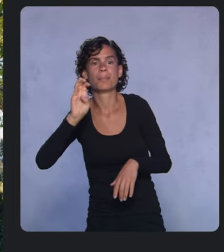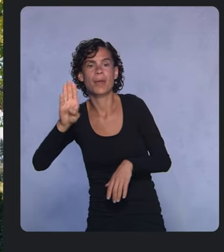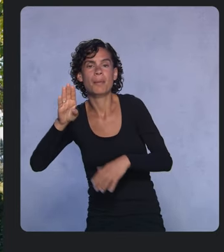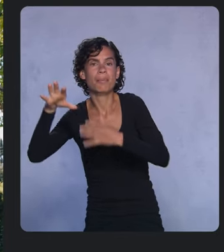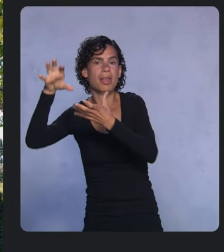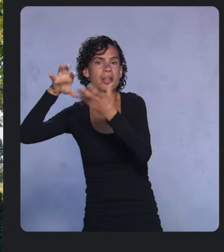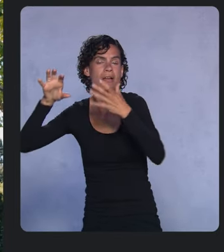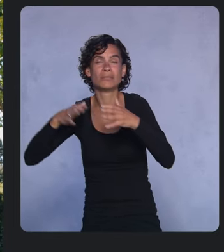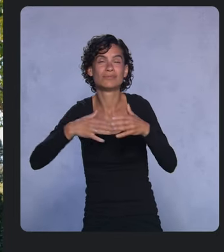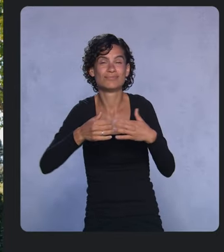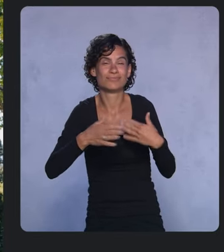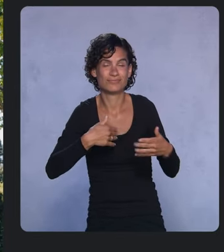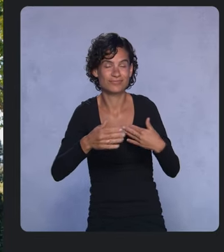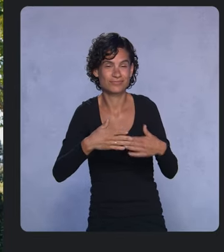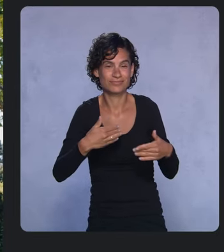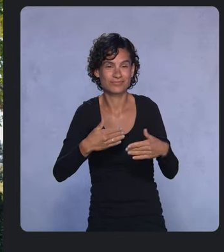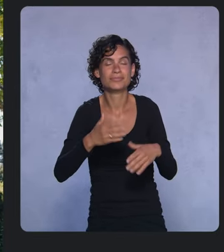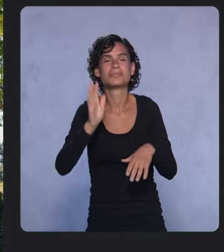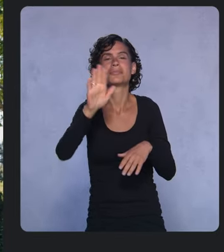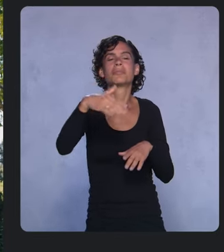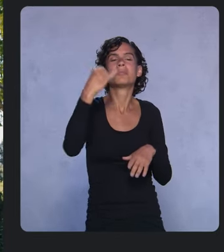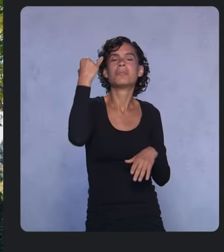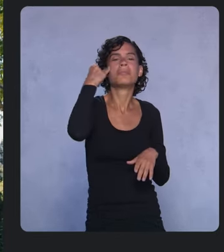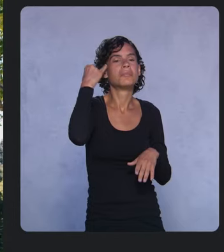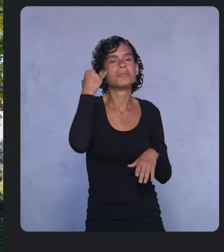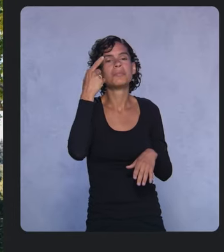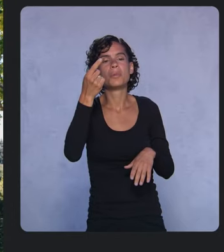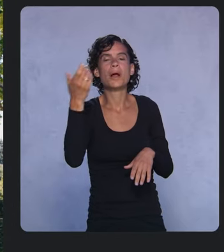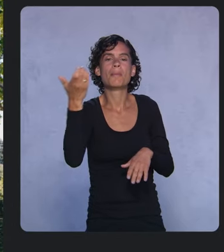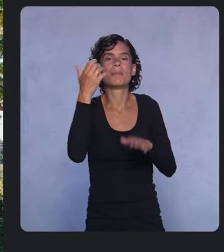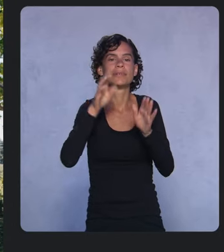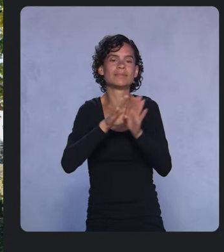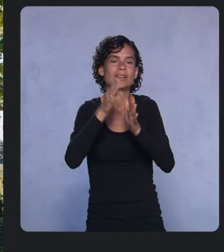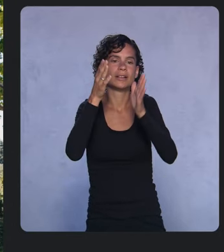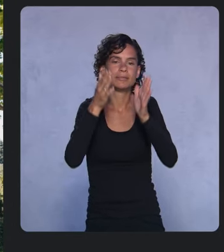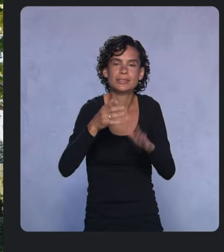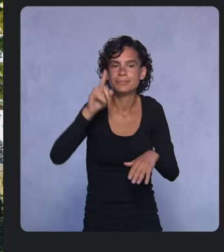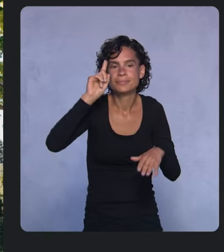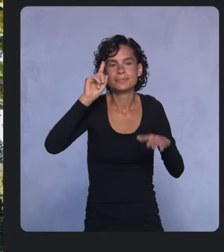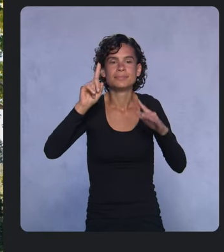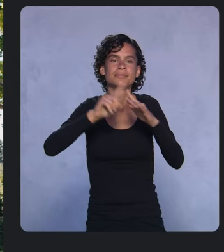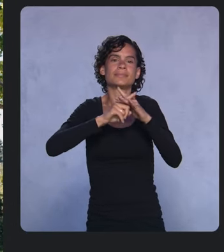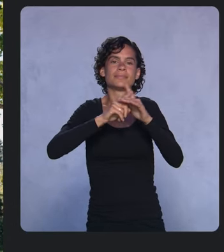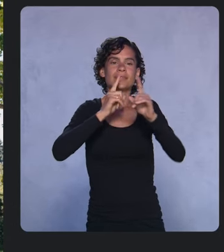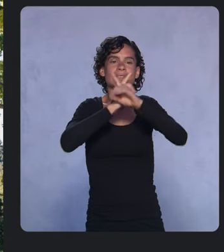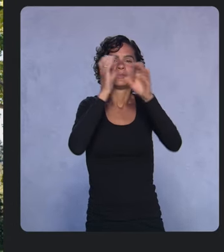Say you’re a mobile developer and you have an idea for a new app that reacts to different sounds in your environment,